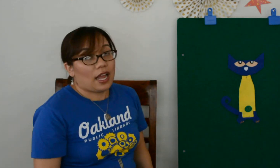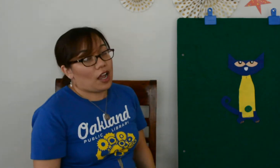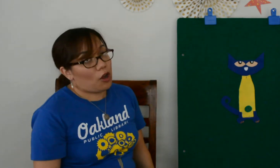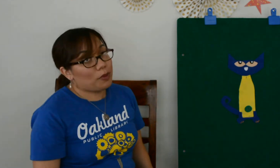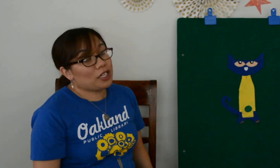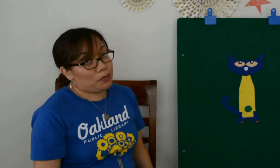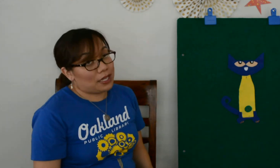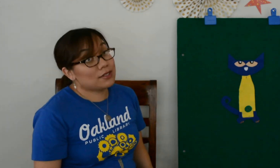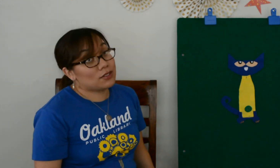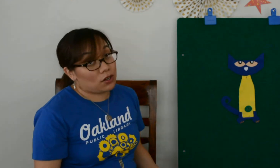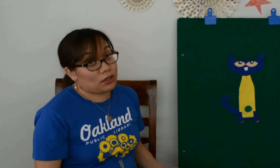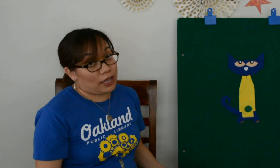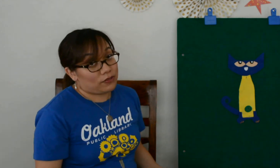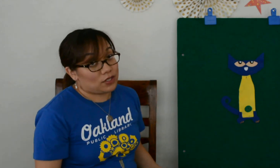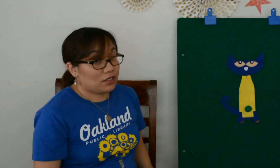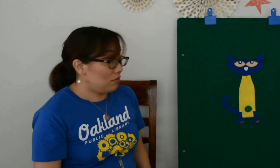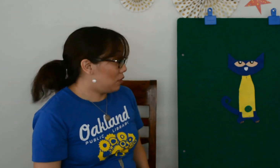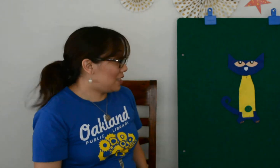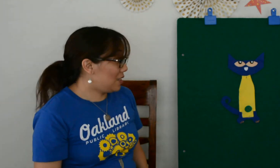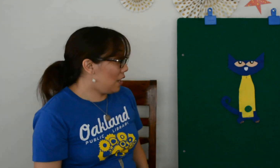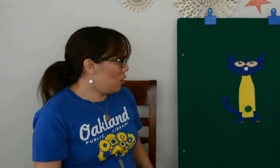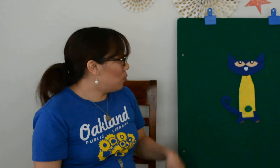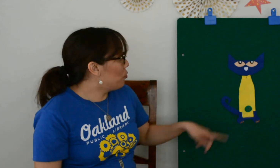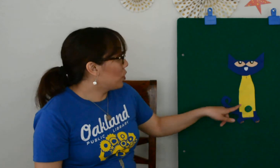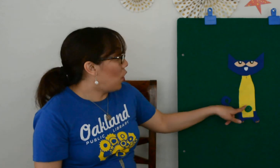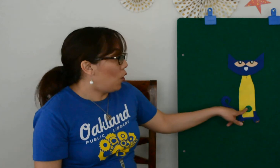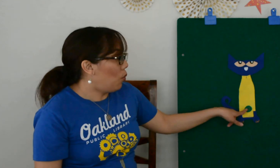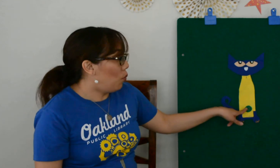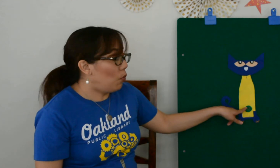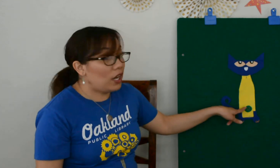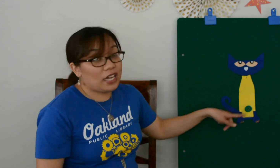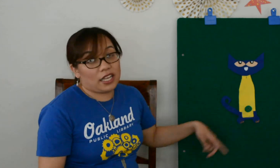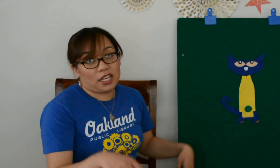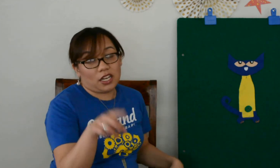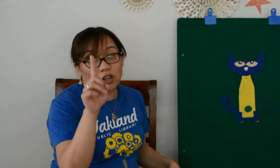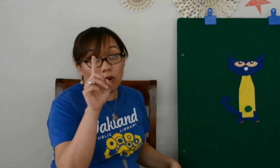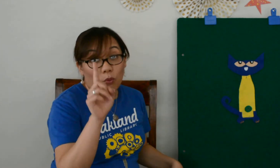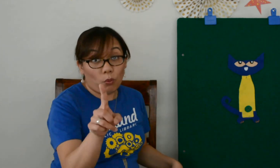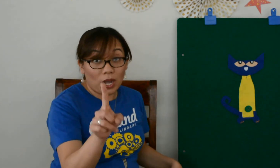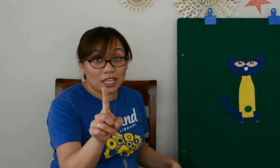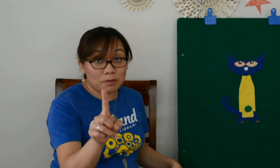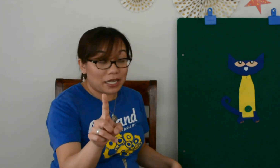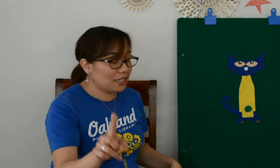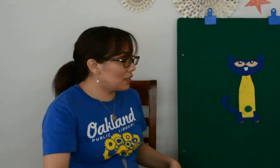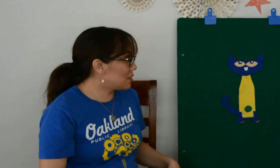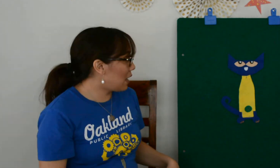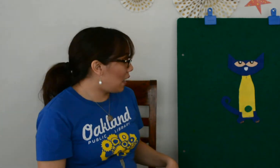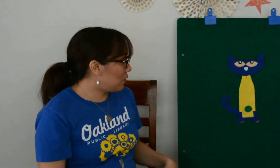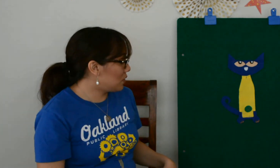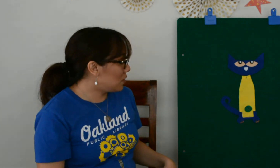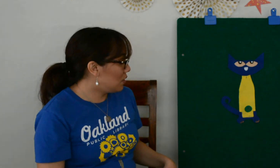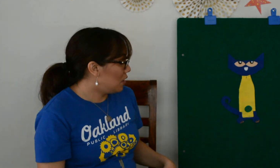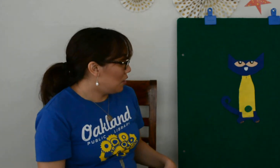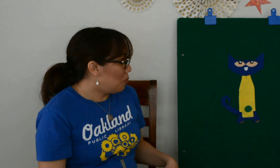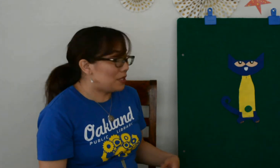How many buttons are left? Let’s count. One! One button is left.